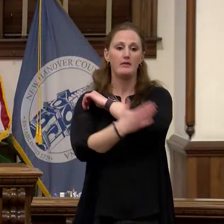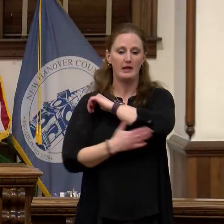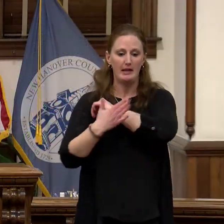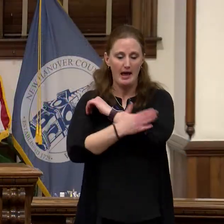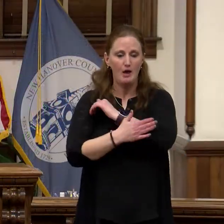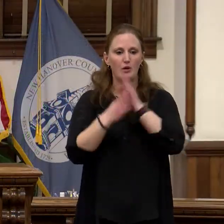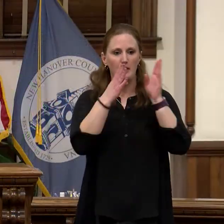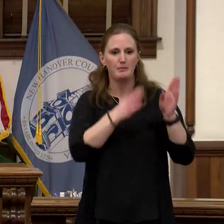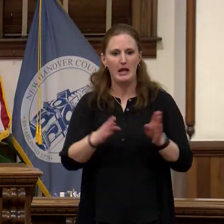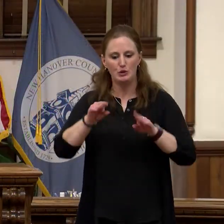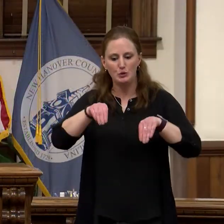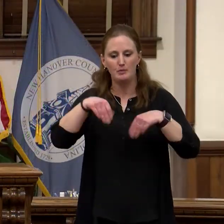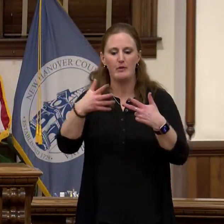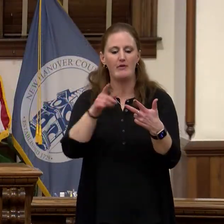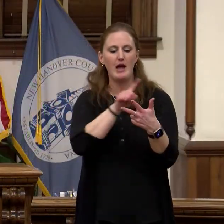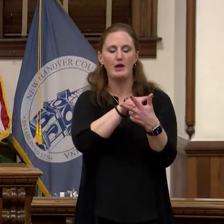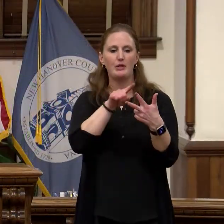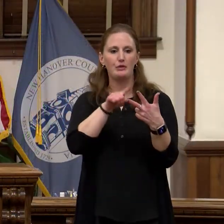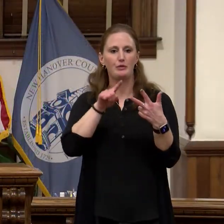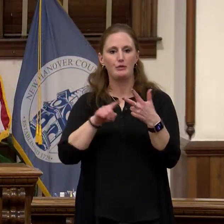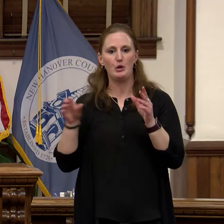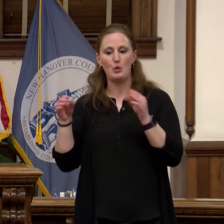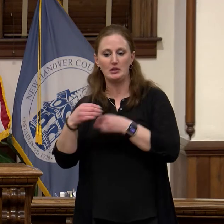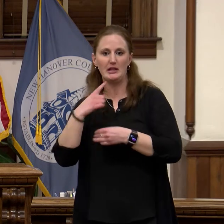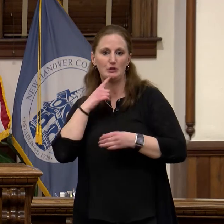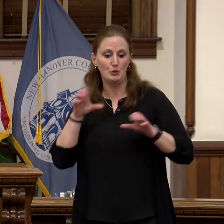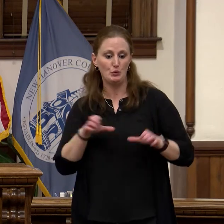organizations who are tackling these priorities with seed money this coming